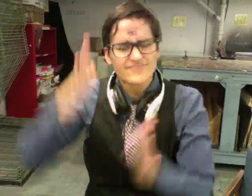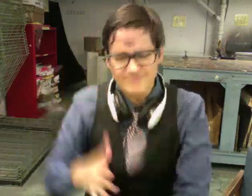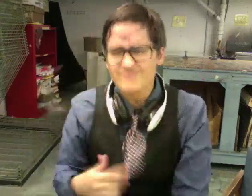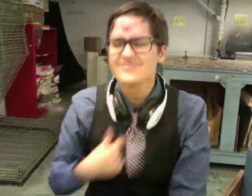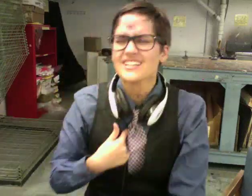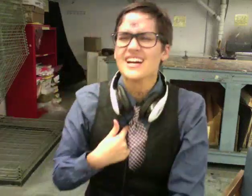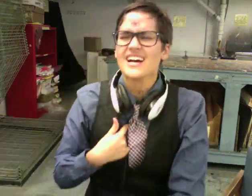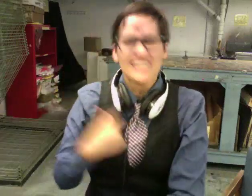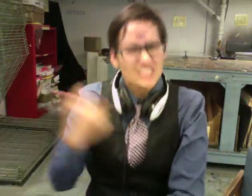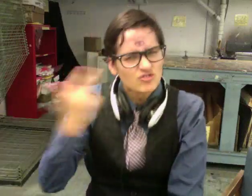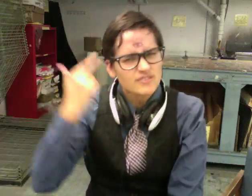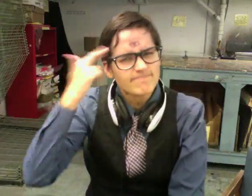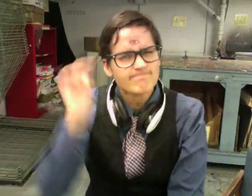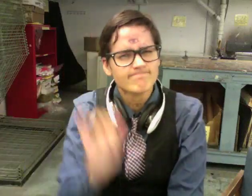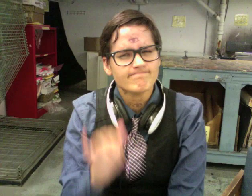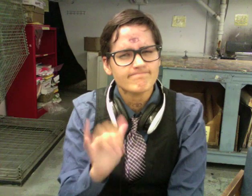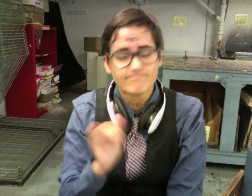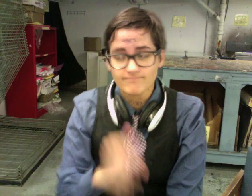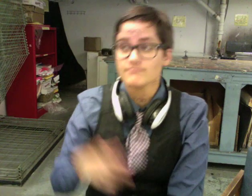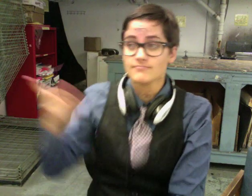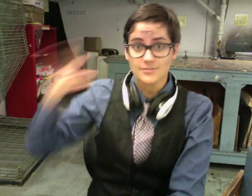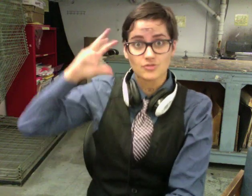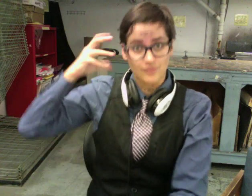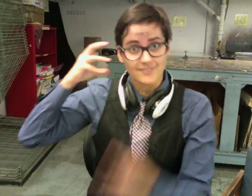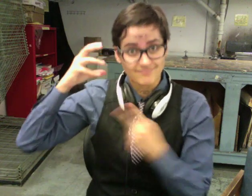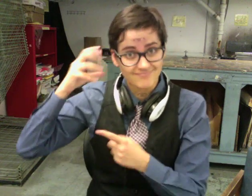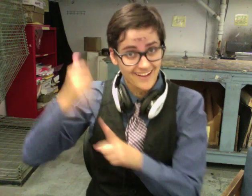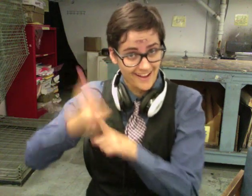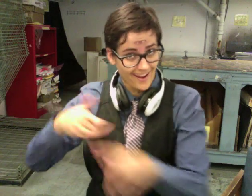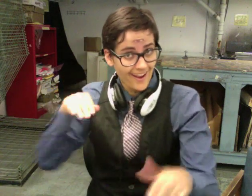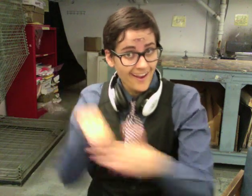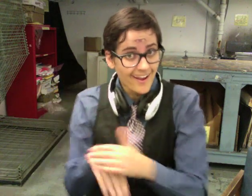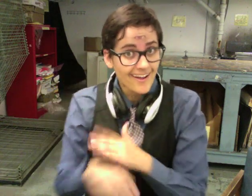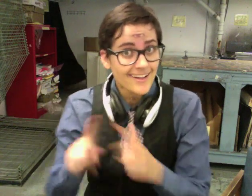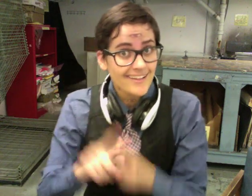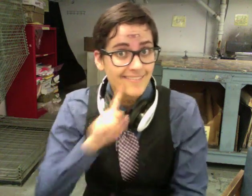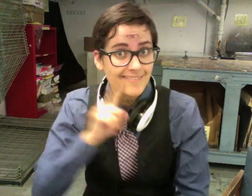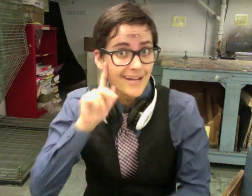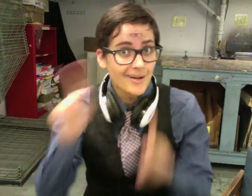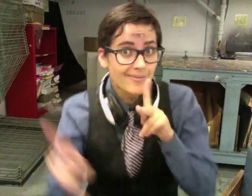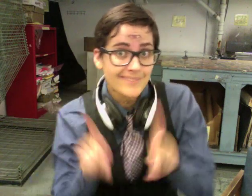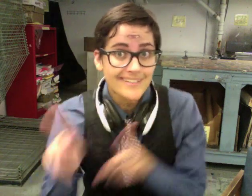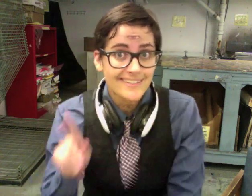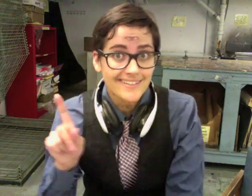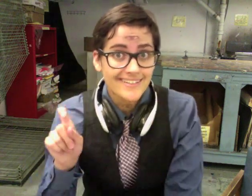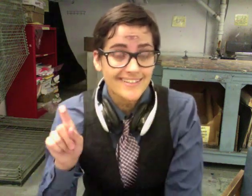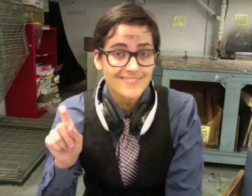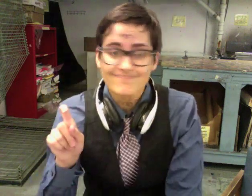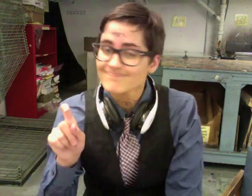I realized that... Are my radio podcasts accessible to the deaf people? No.